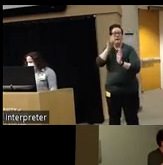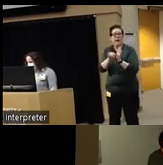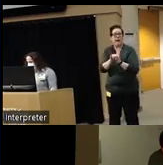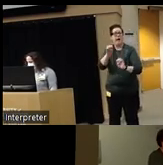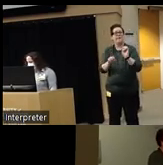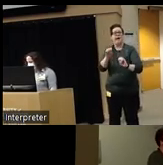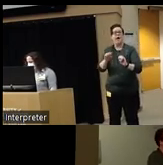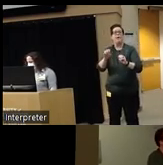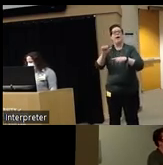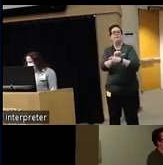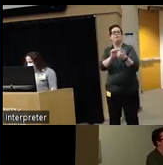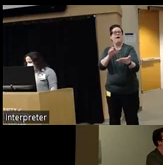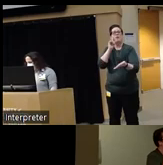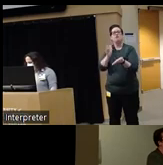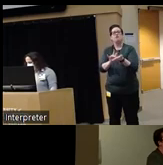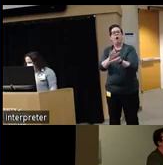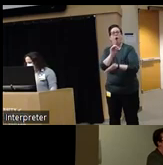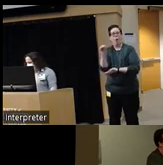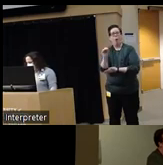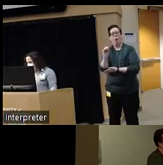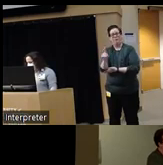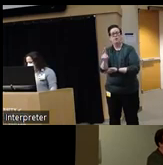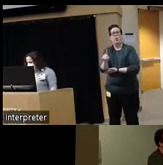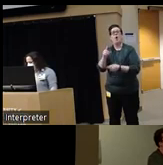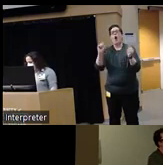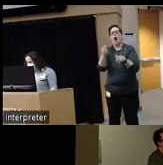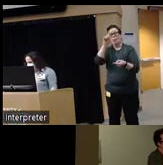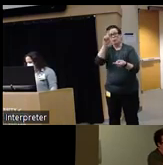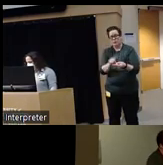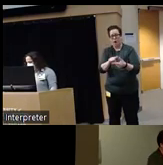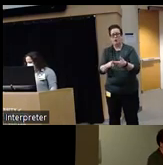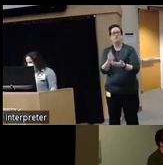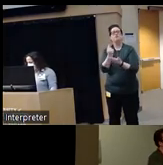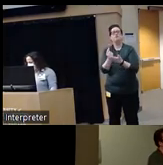practices for drug overdose harm reduction and the treatment of individuals with substance use